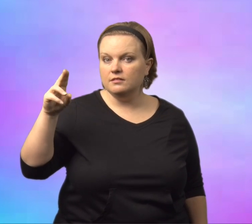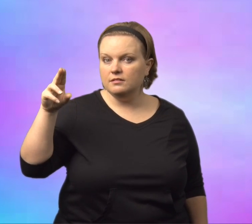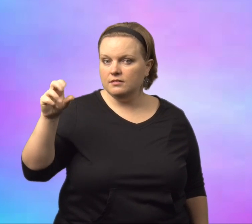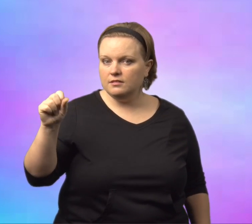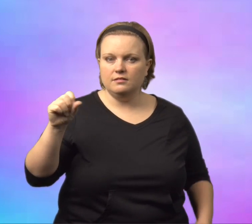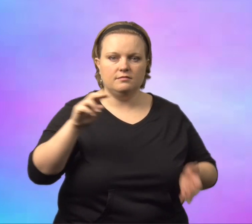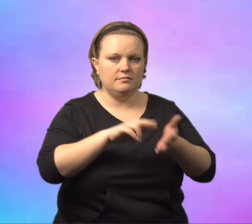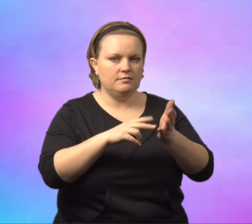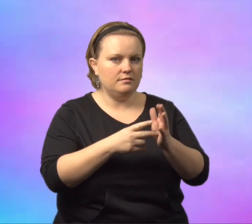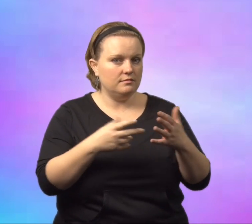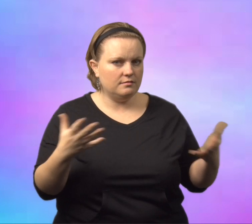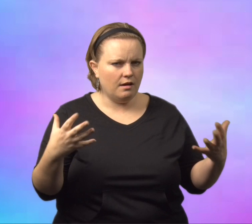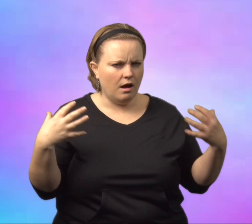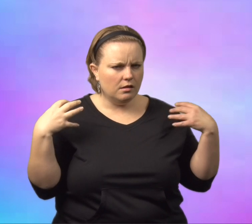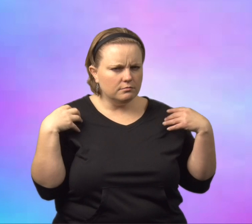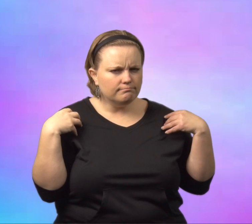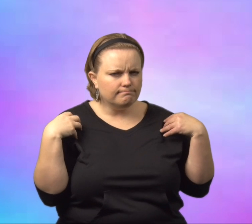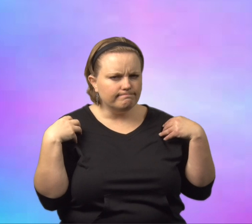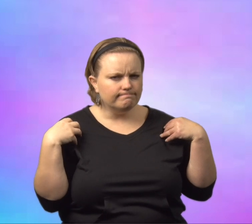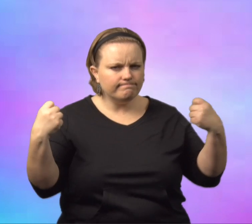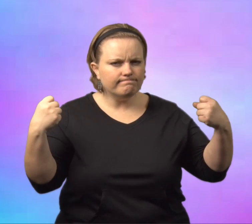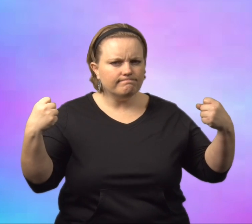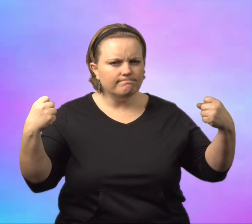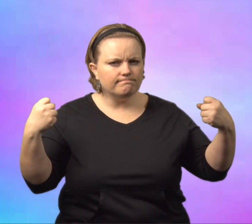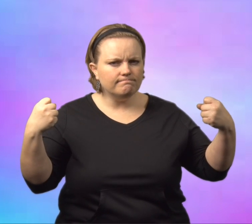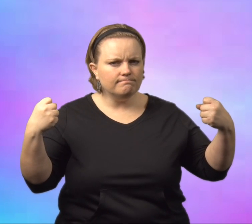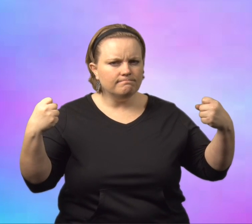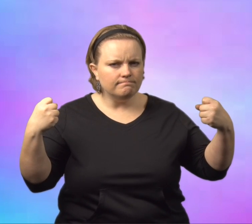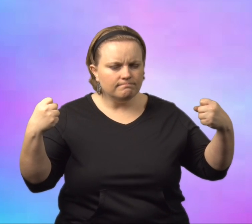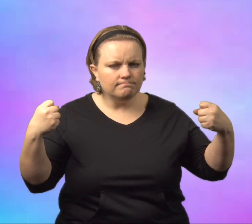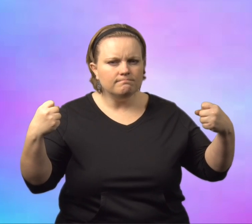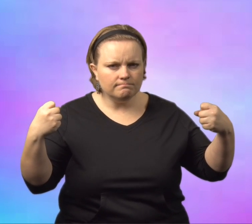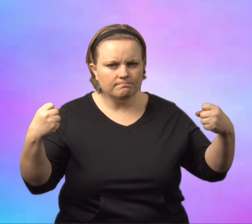Courageous. Courageous means to be brave.